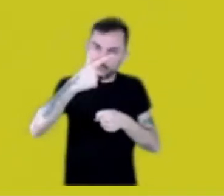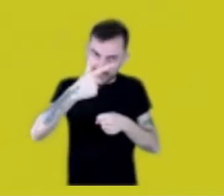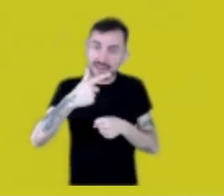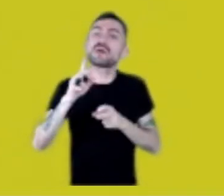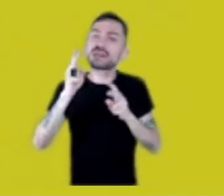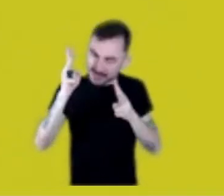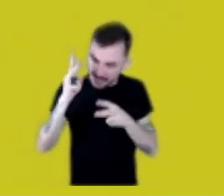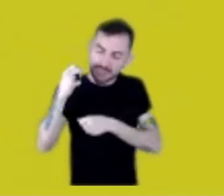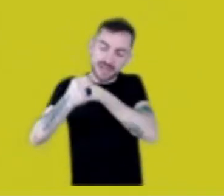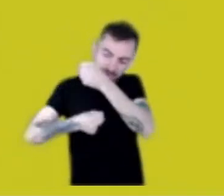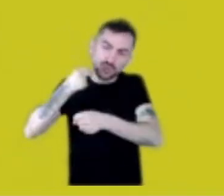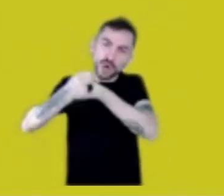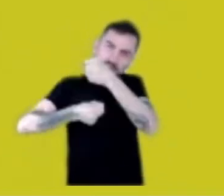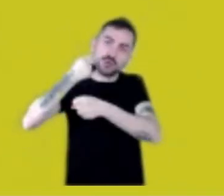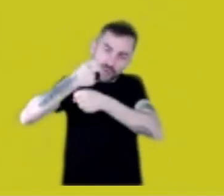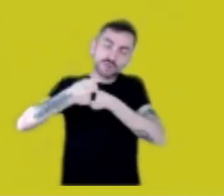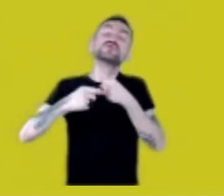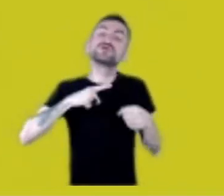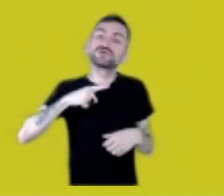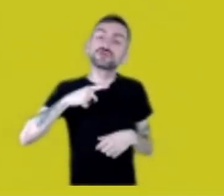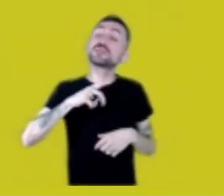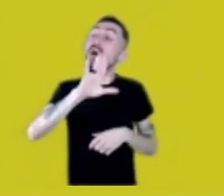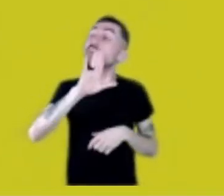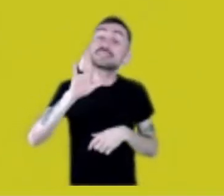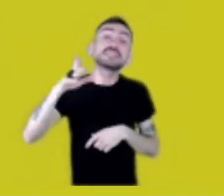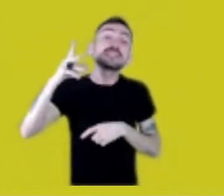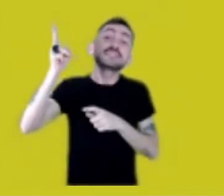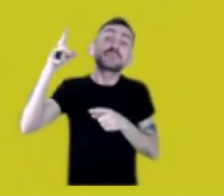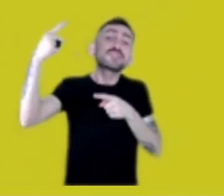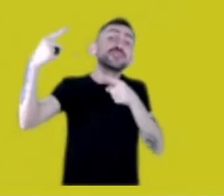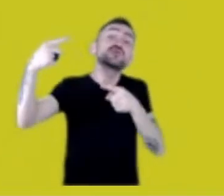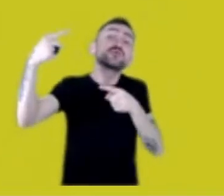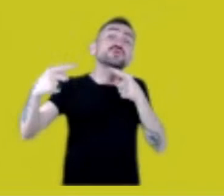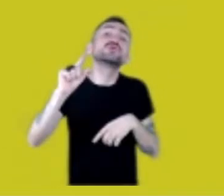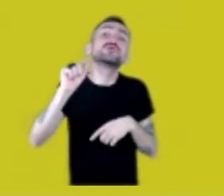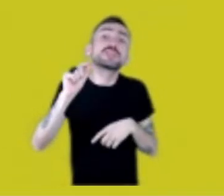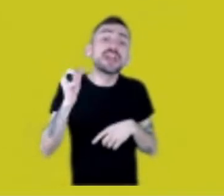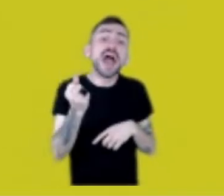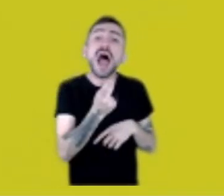about implementing one or several instruments to protect